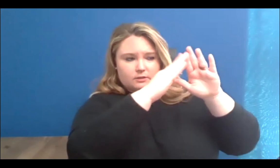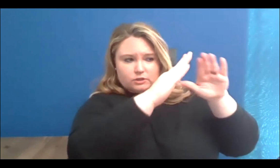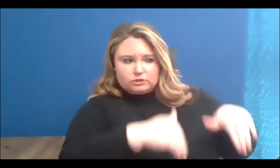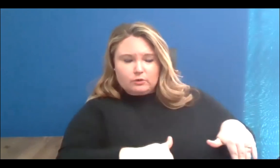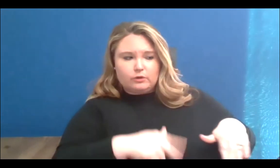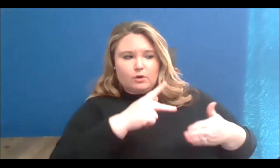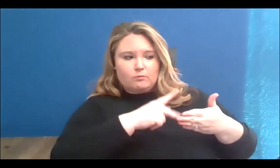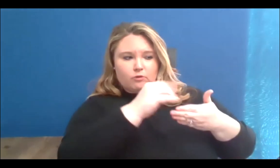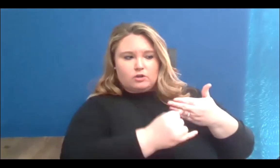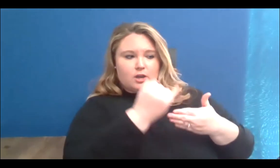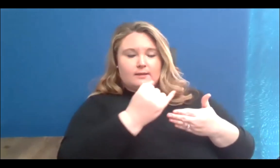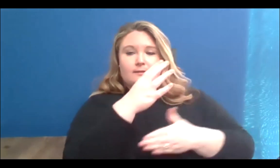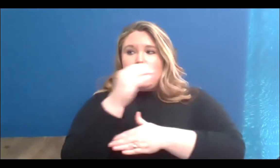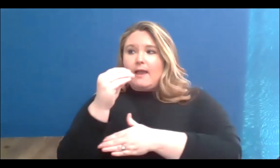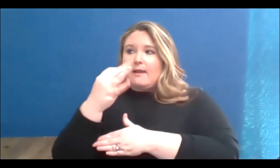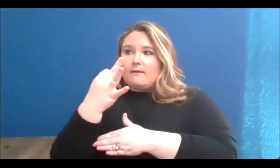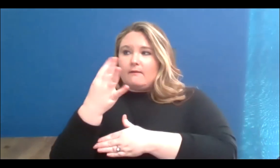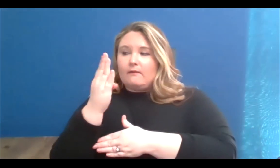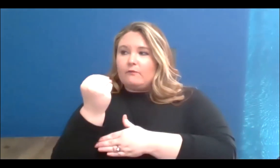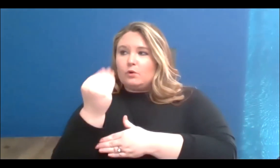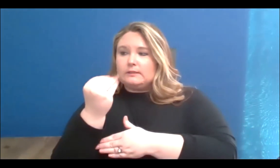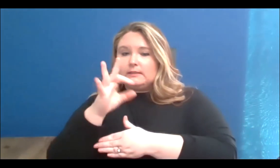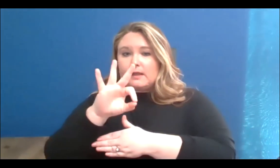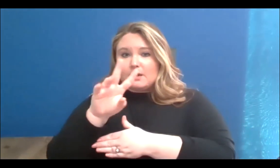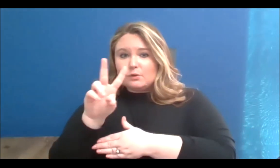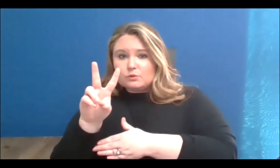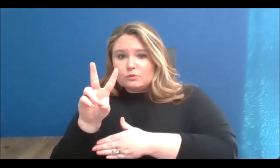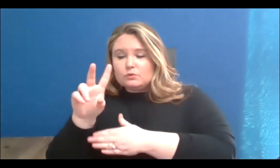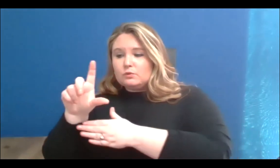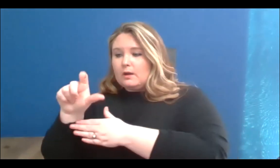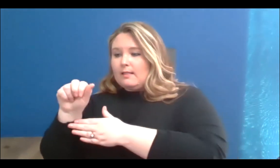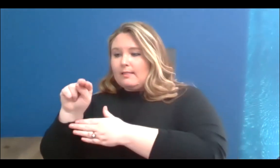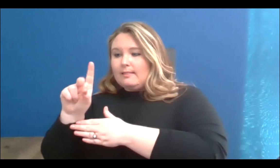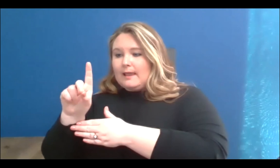1492 Land Back Lane, and what is happening out there as they're continuing to